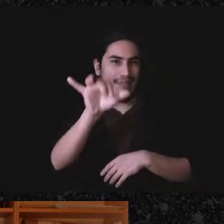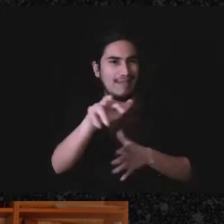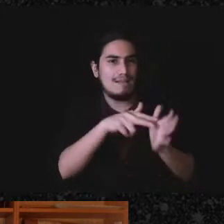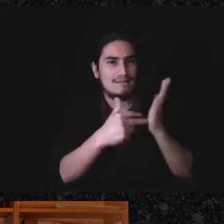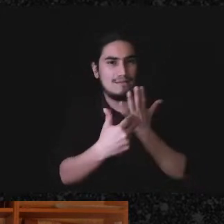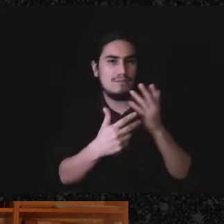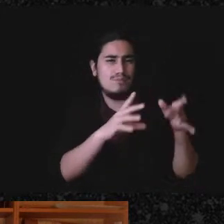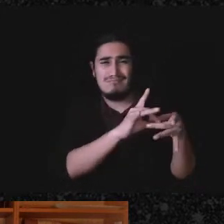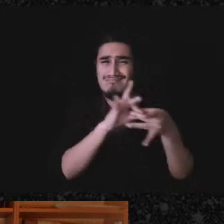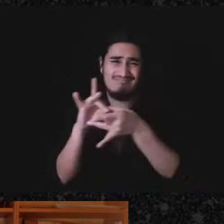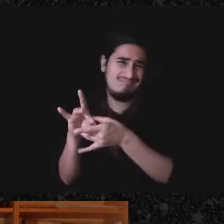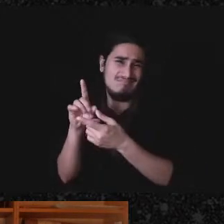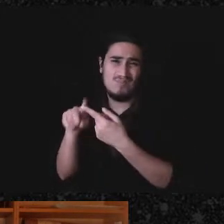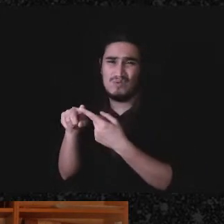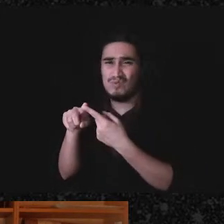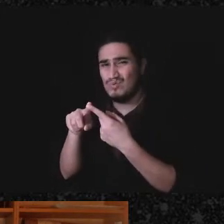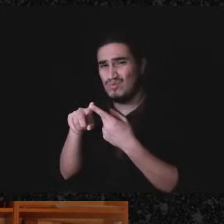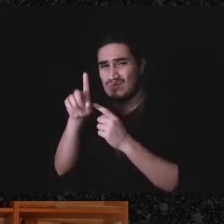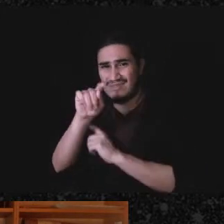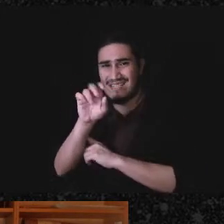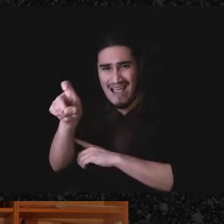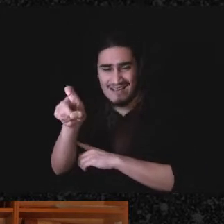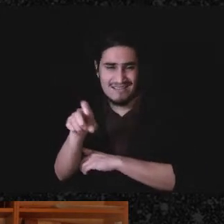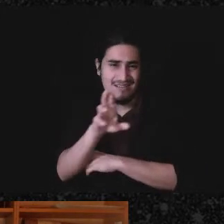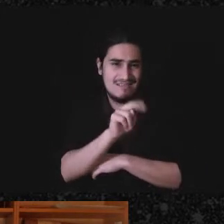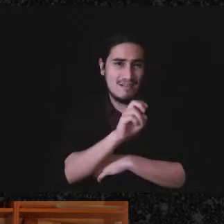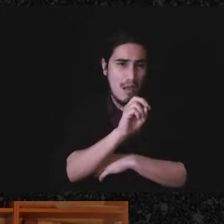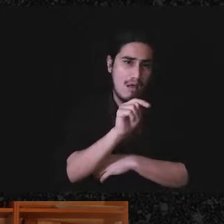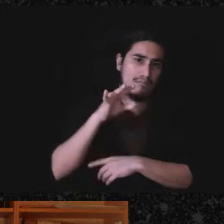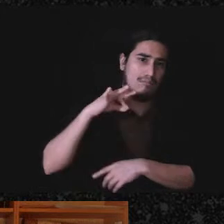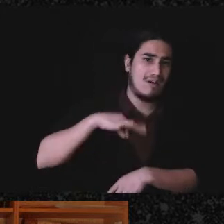ways, right? It's kind of analogous to nonprofits in some ways, right? Like, the state has all these